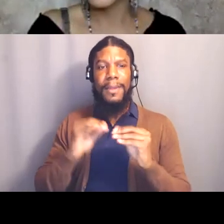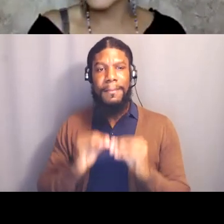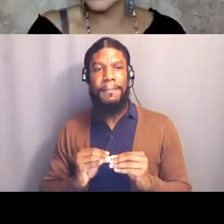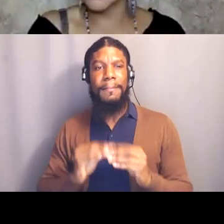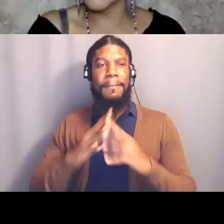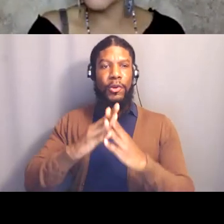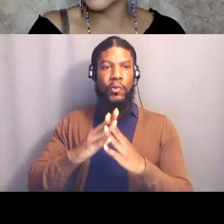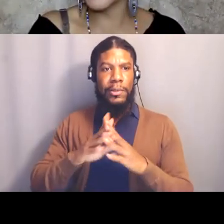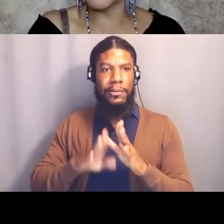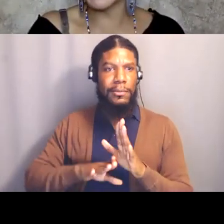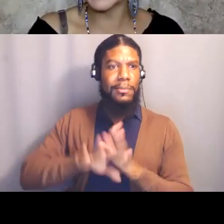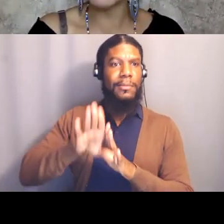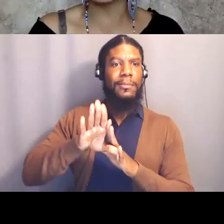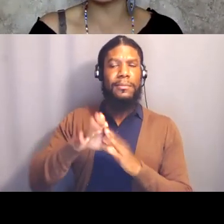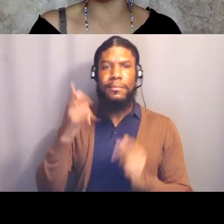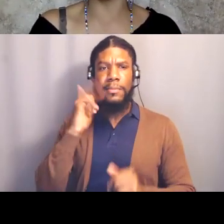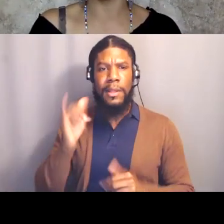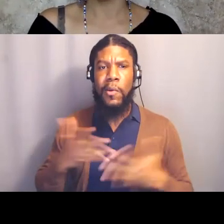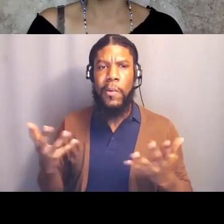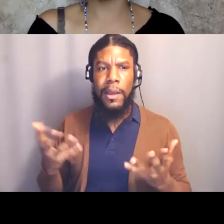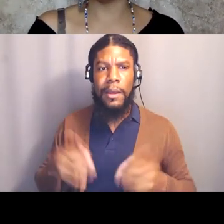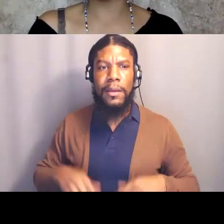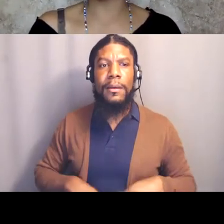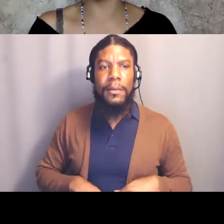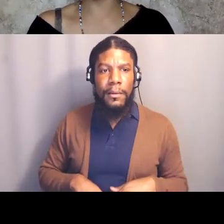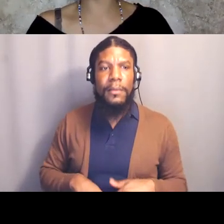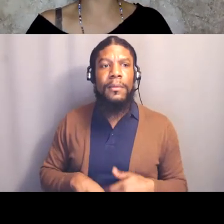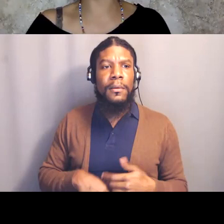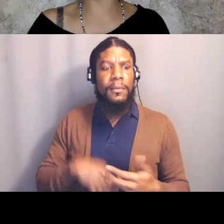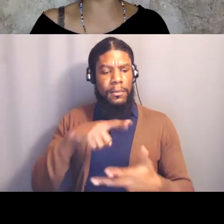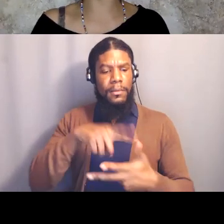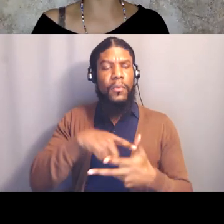so, you know, we have to vision, we have to take a step back